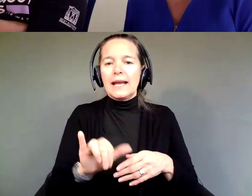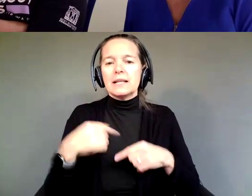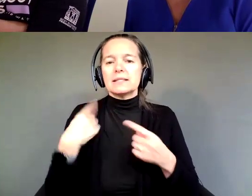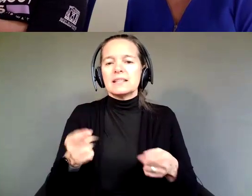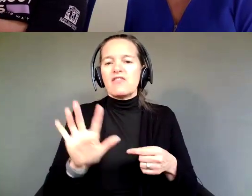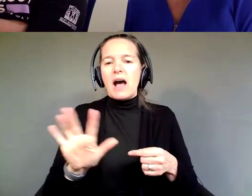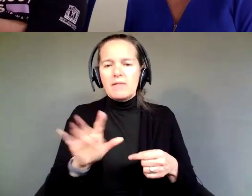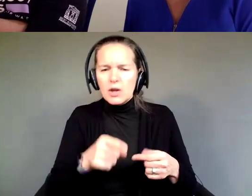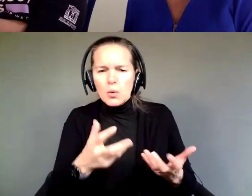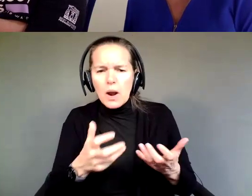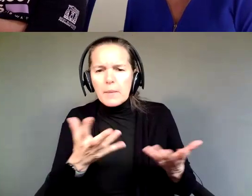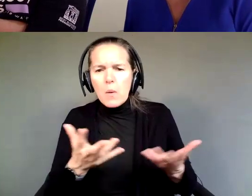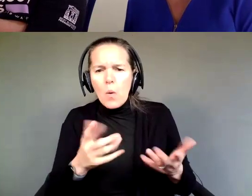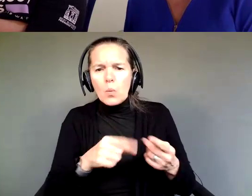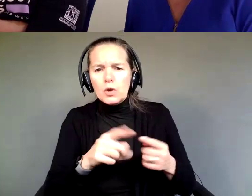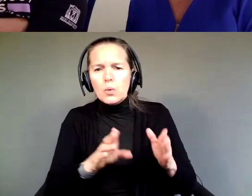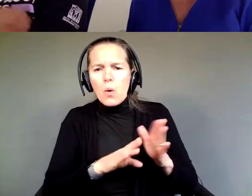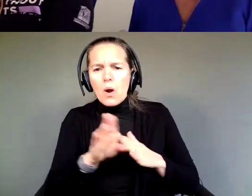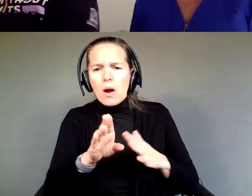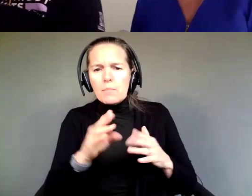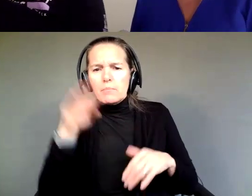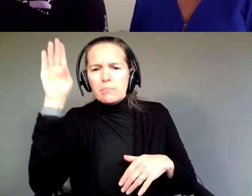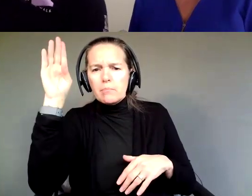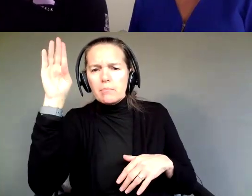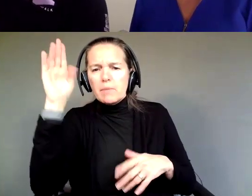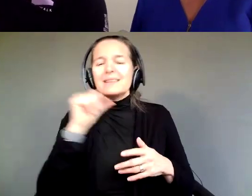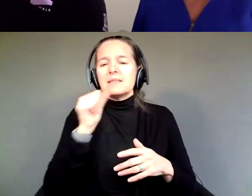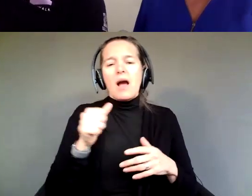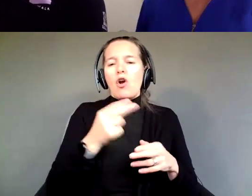We didn't call it person centered. It's just how we treat people.